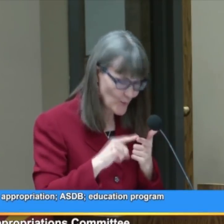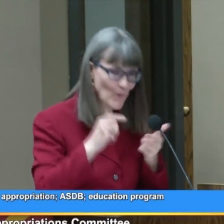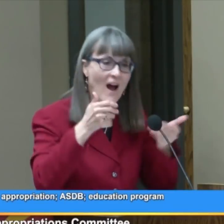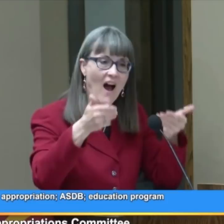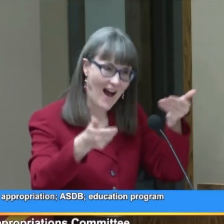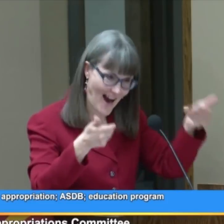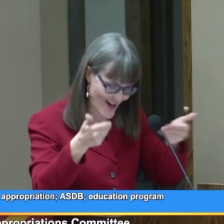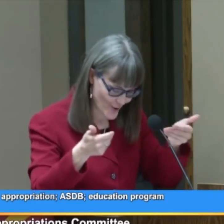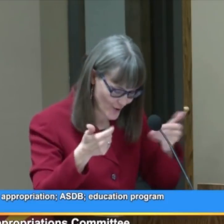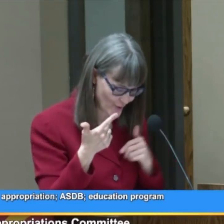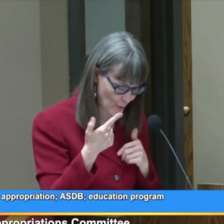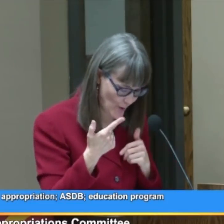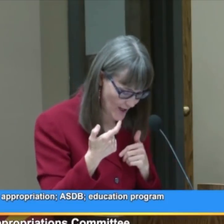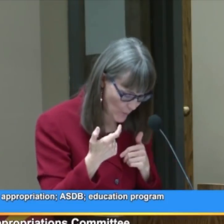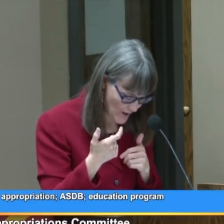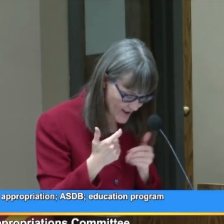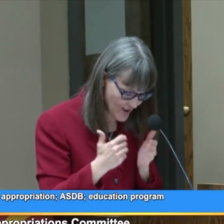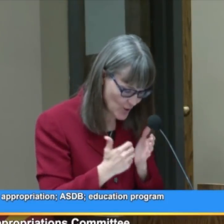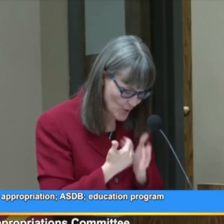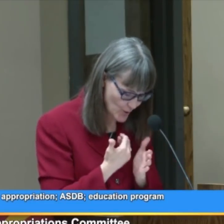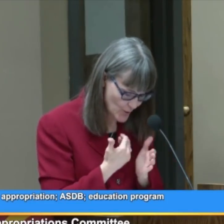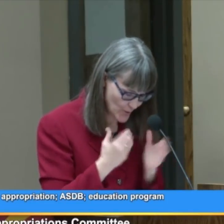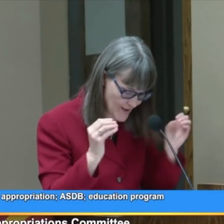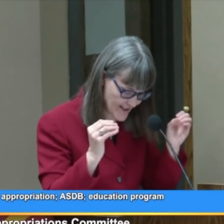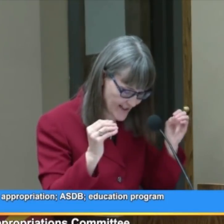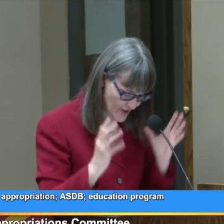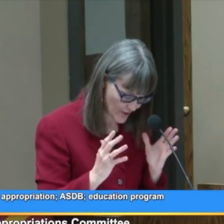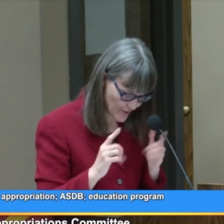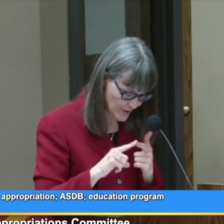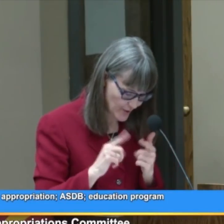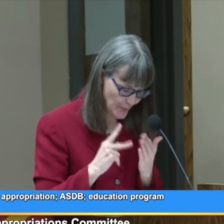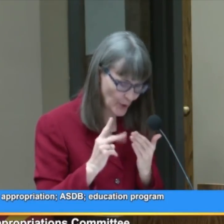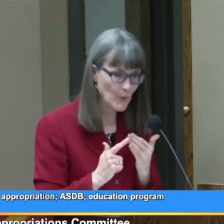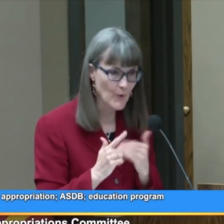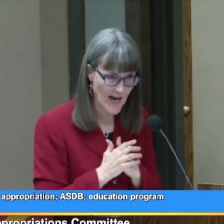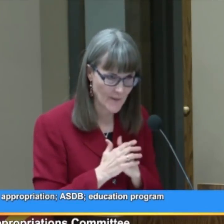to hire 21 new teachers to the program.